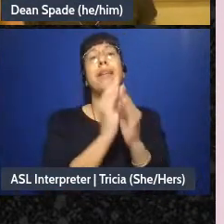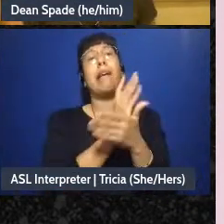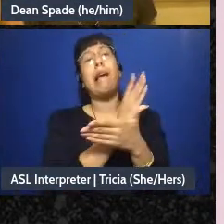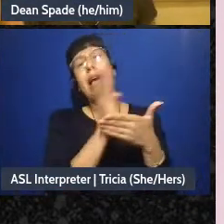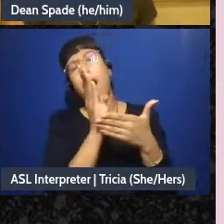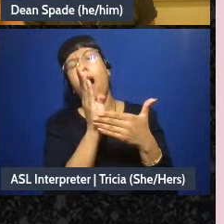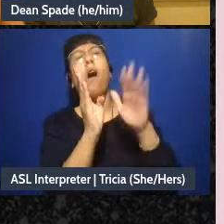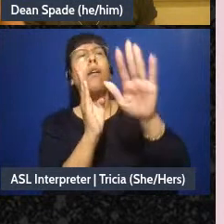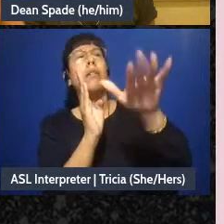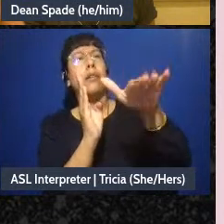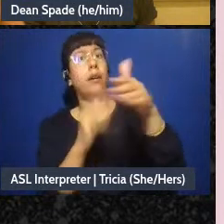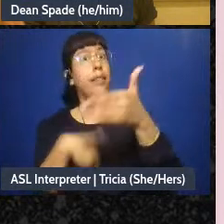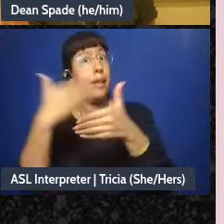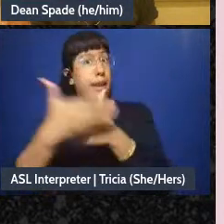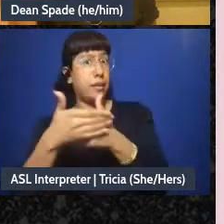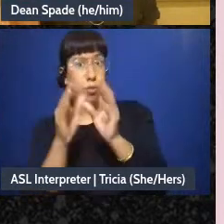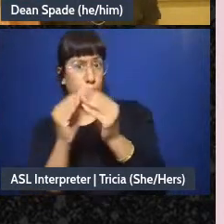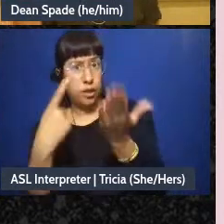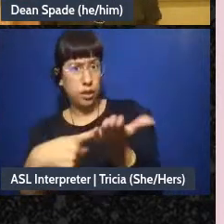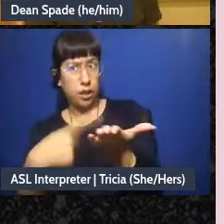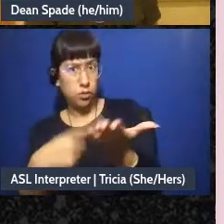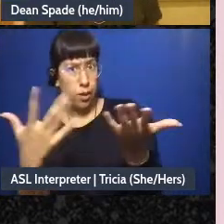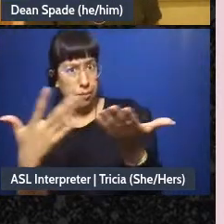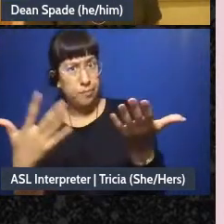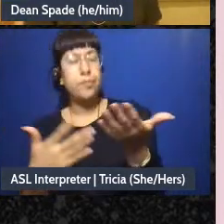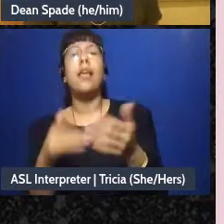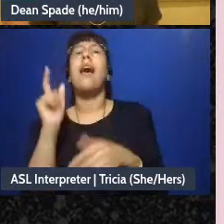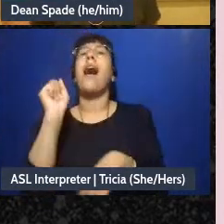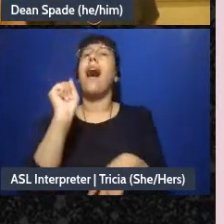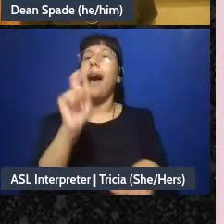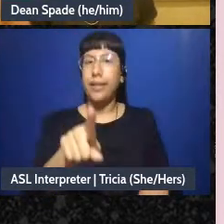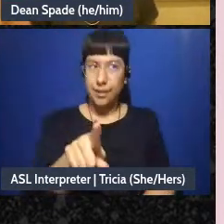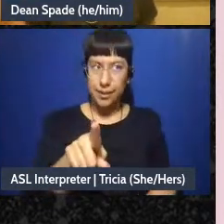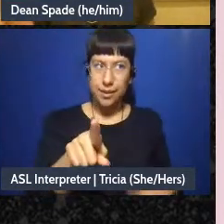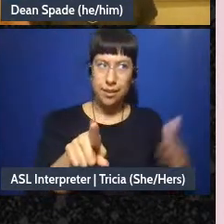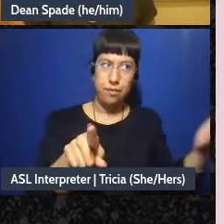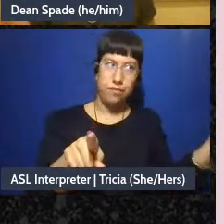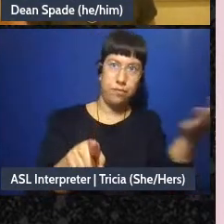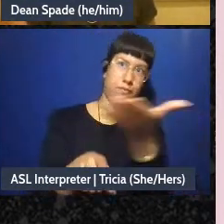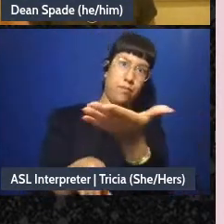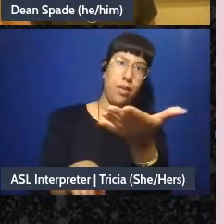we talk about the next meeting?” Like, actually asking that and having people think together,